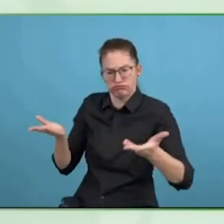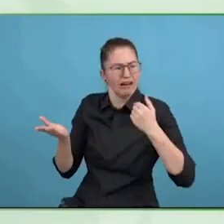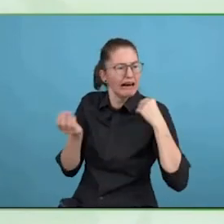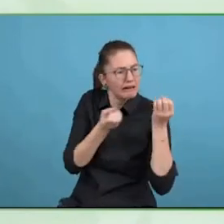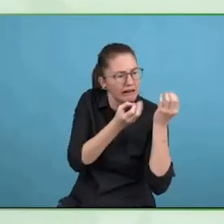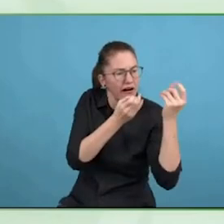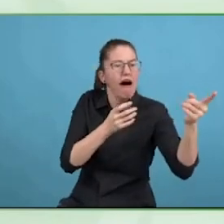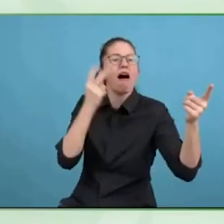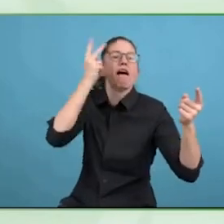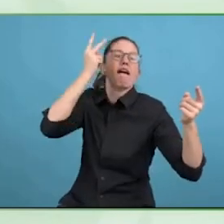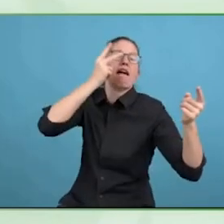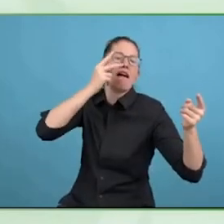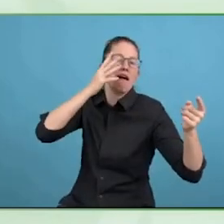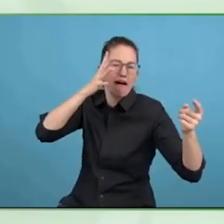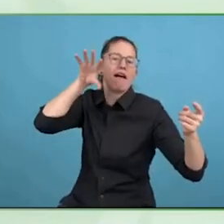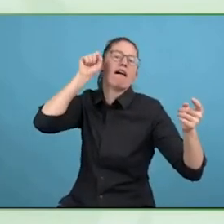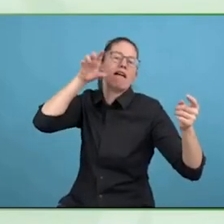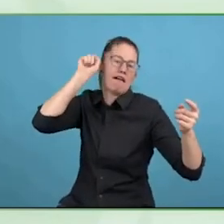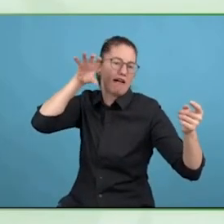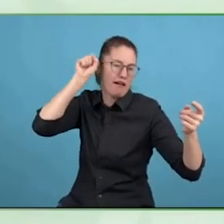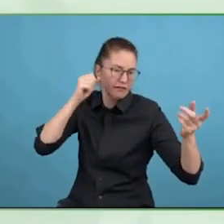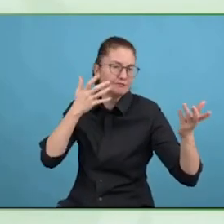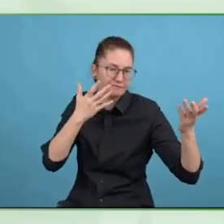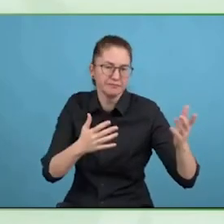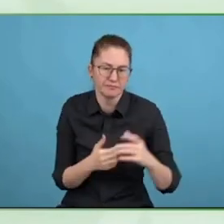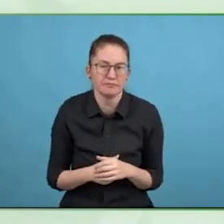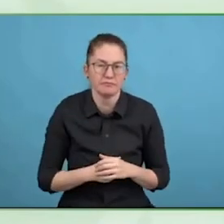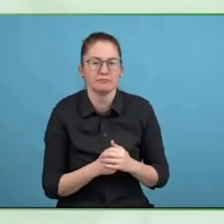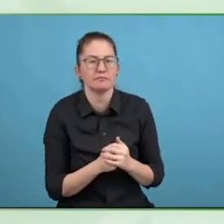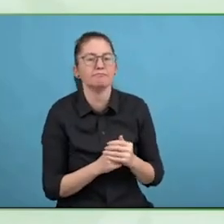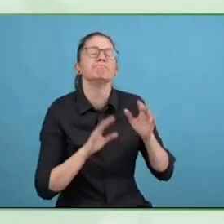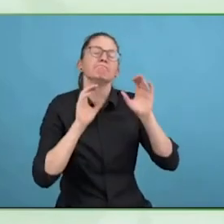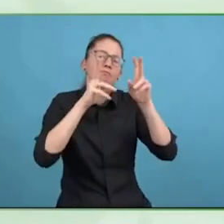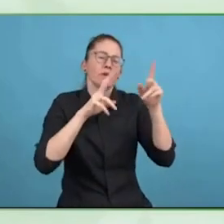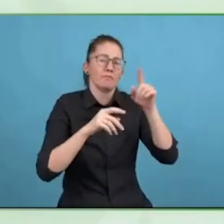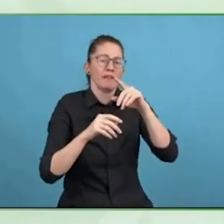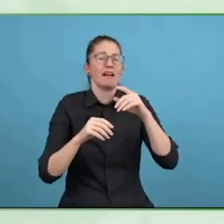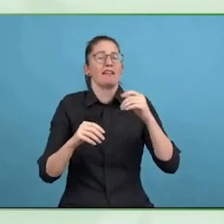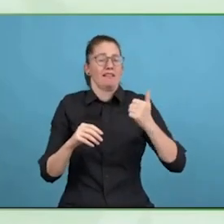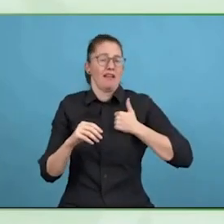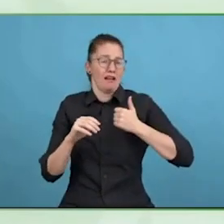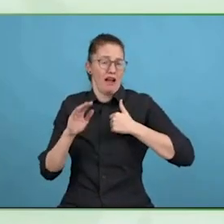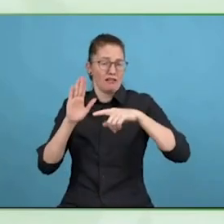That is a facetious comment, I am sure they have made a great inroads.